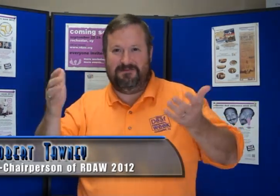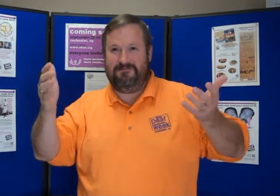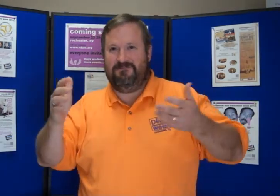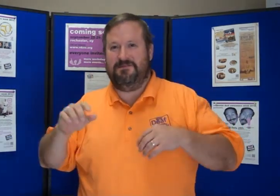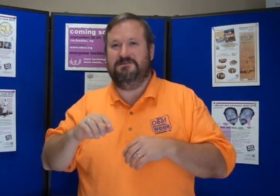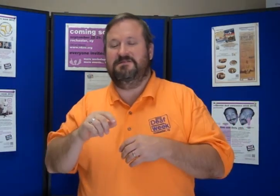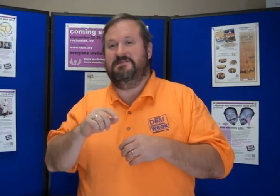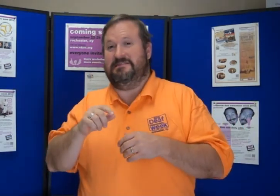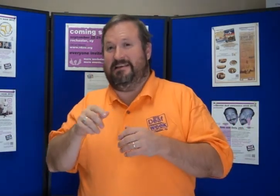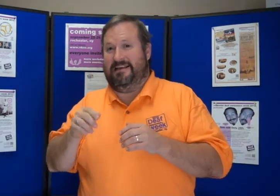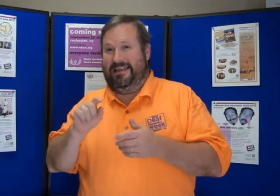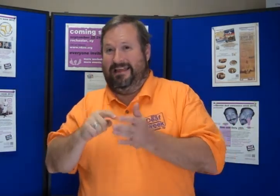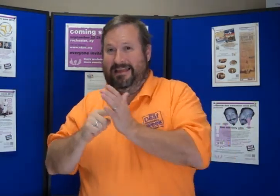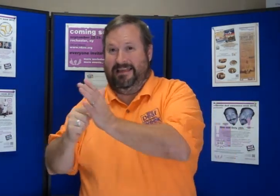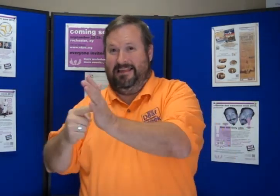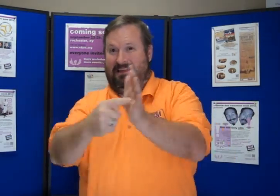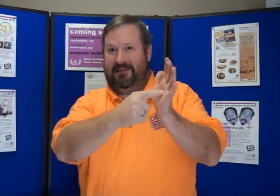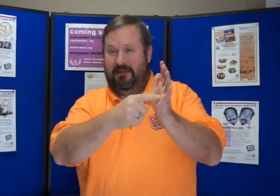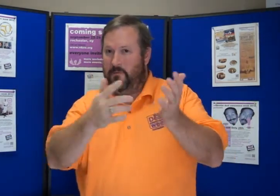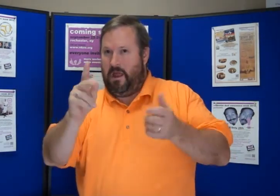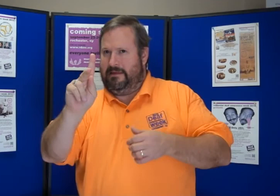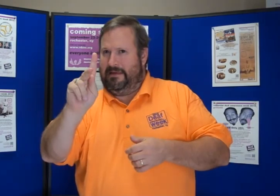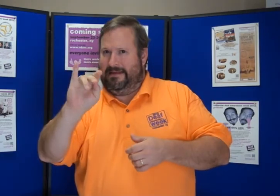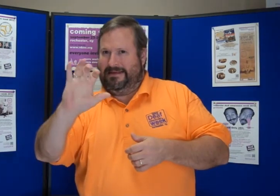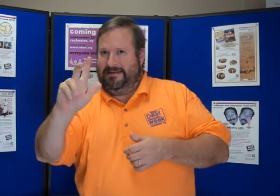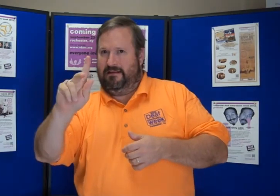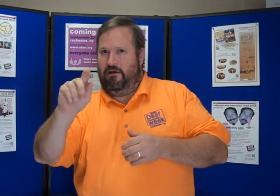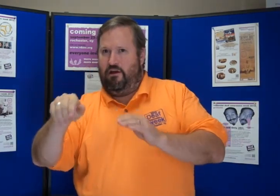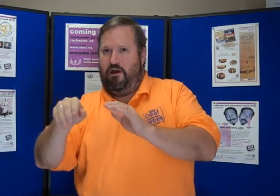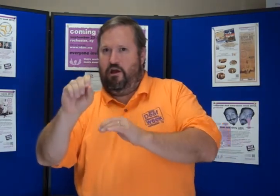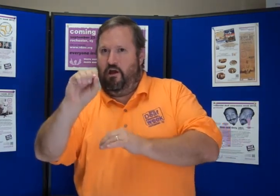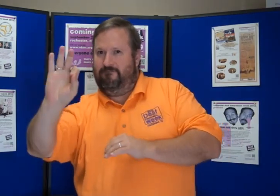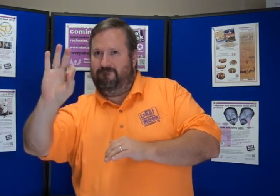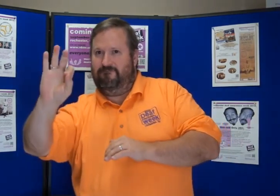This video is about the Kick-Off, should be sign as start